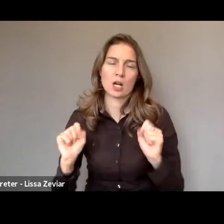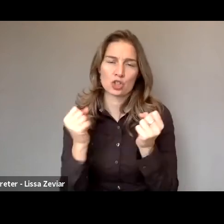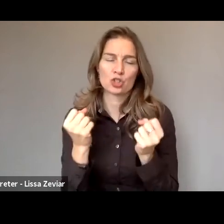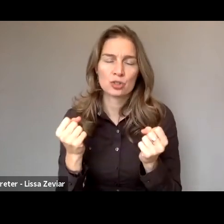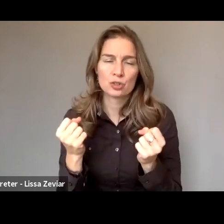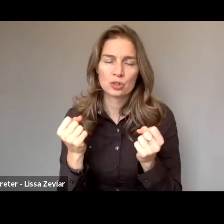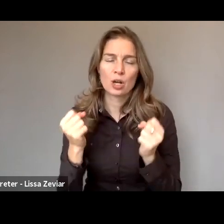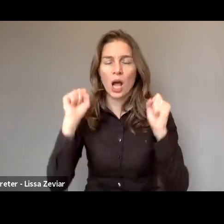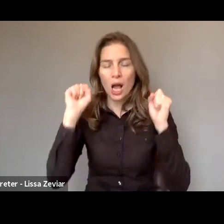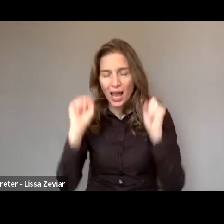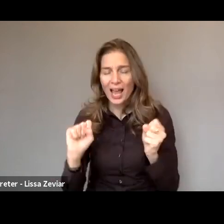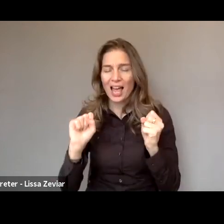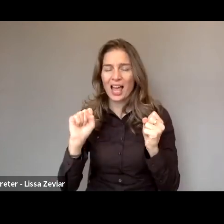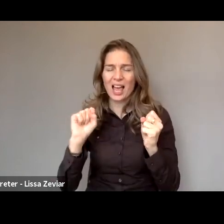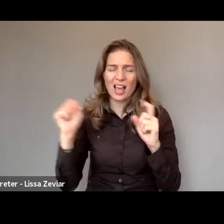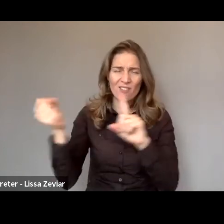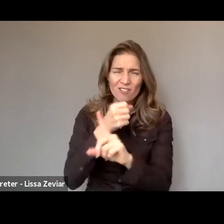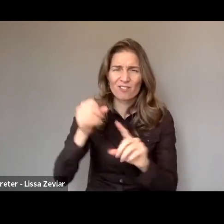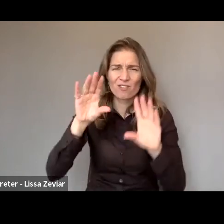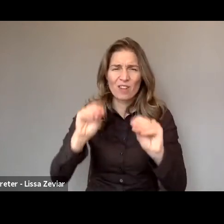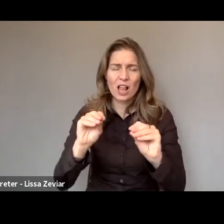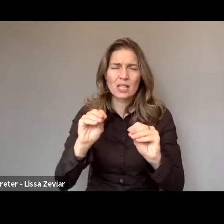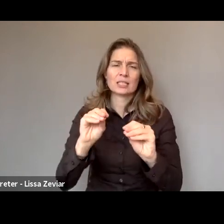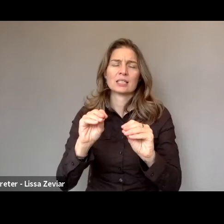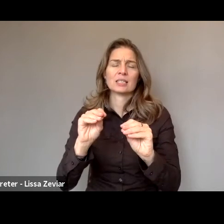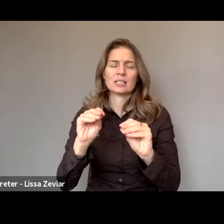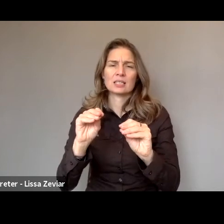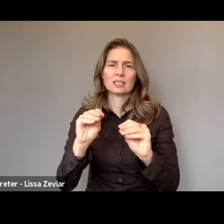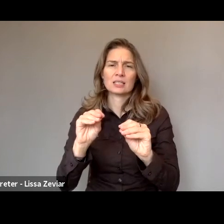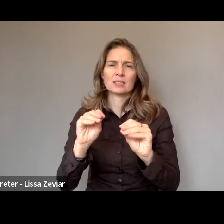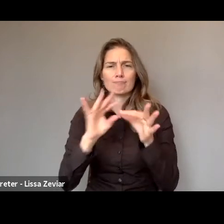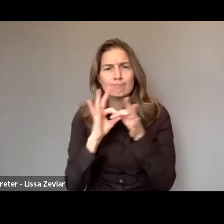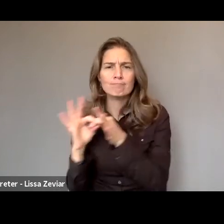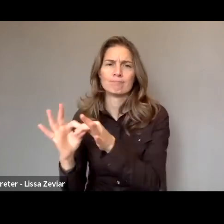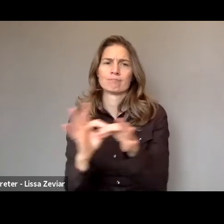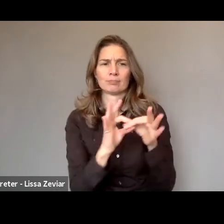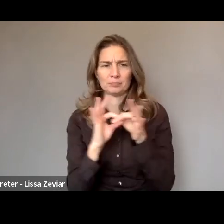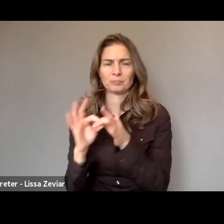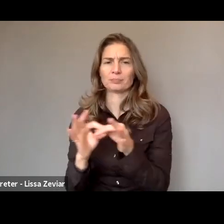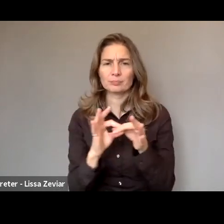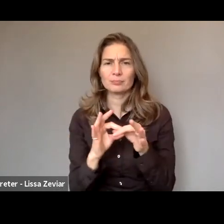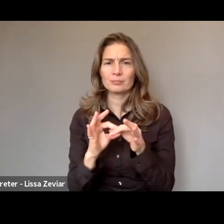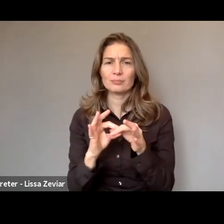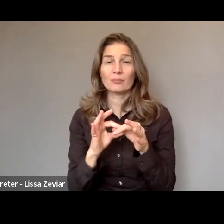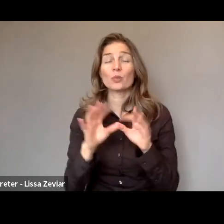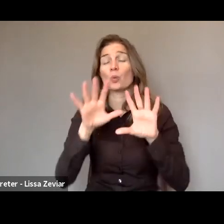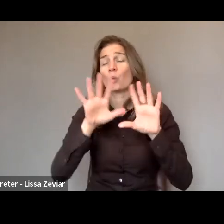We need the EU to act in a unified way to protect all of the women and girls everywhere in Europe wherefore they are,